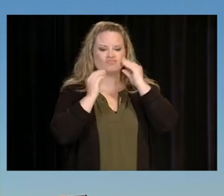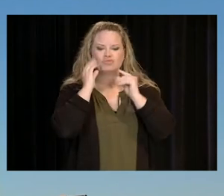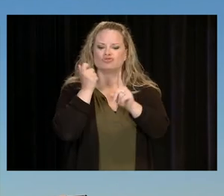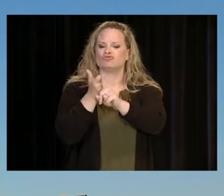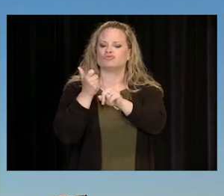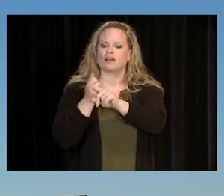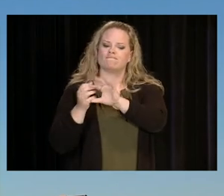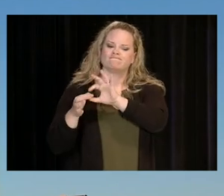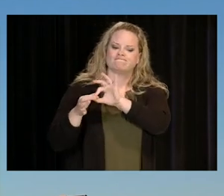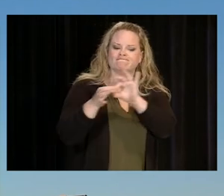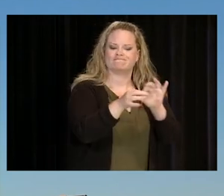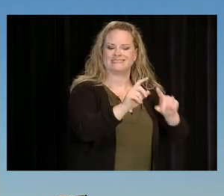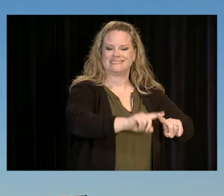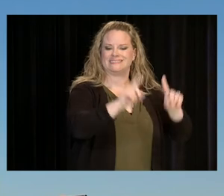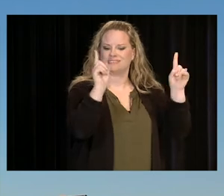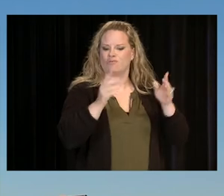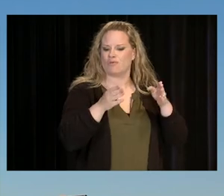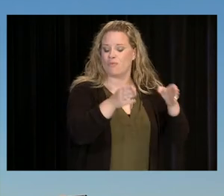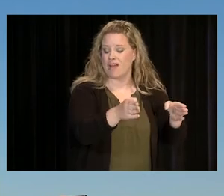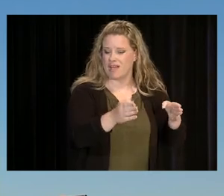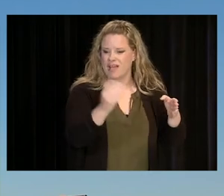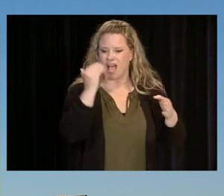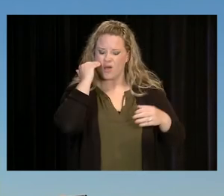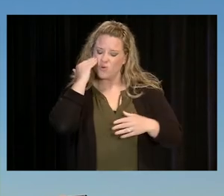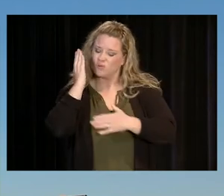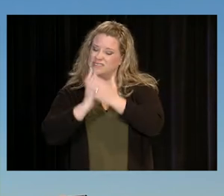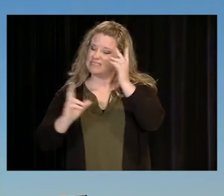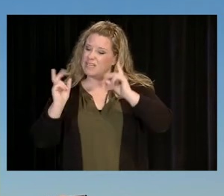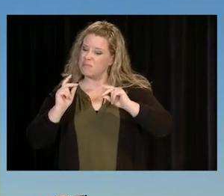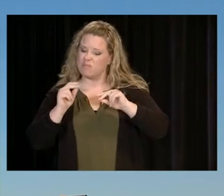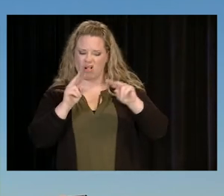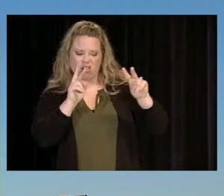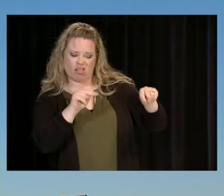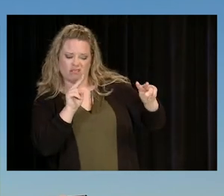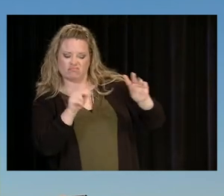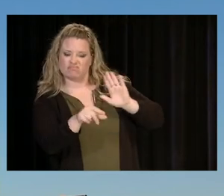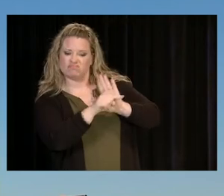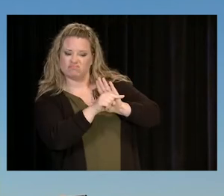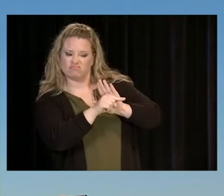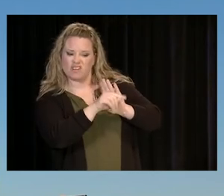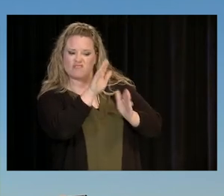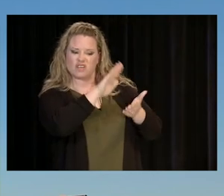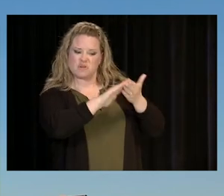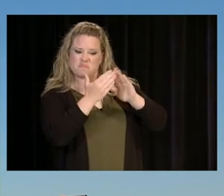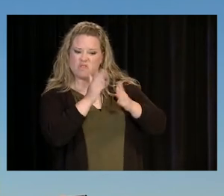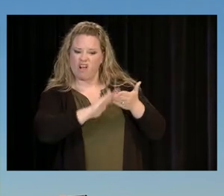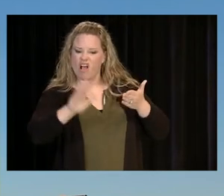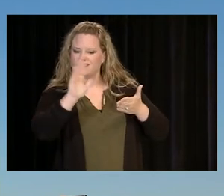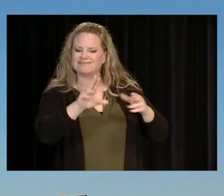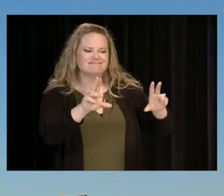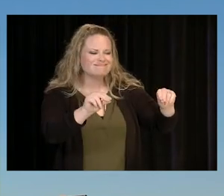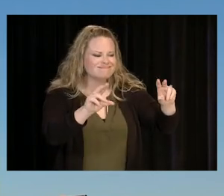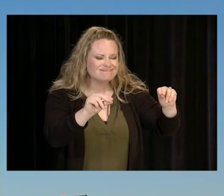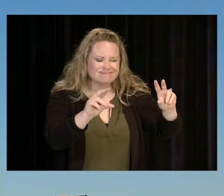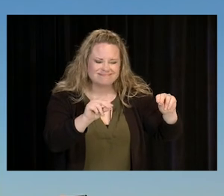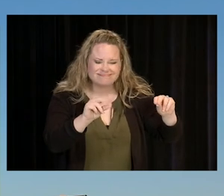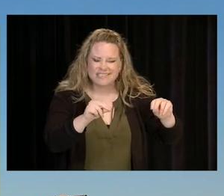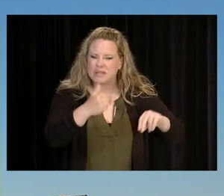DOWN ON THE COMMUNITY COLLEGE EXPERIENCE. THEY'RE WRONG. WITH COMMUNITY COLLEGE YOU GET THE BEST OF ALL WORLDS. YOU GET TO LEARN.